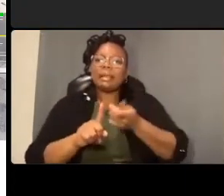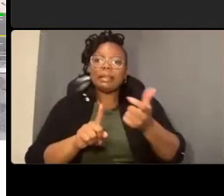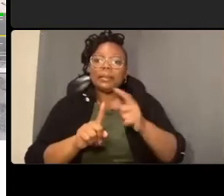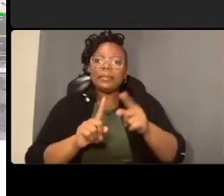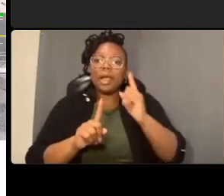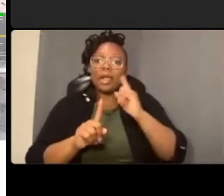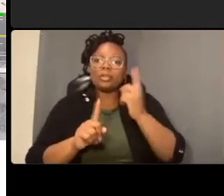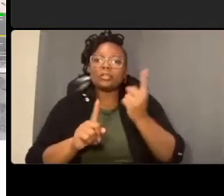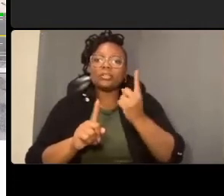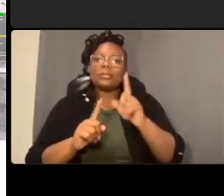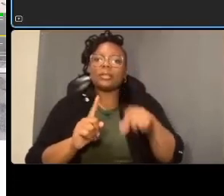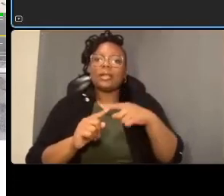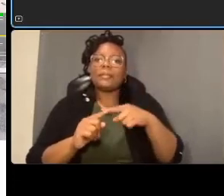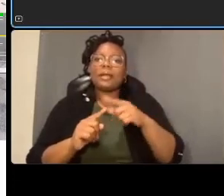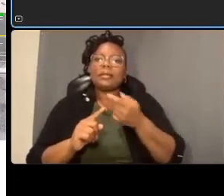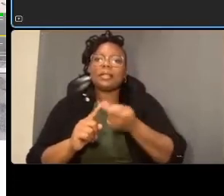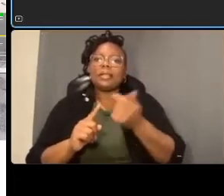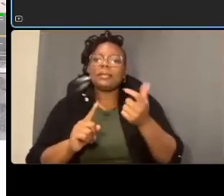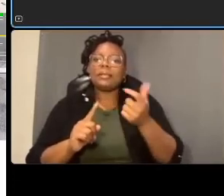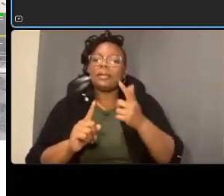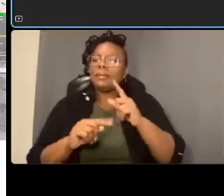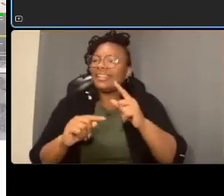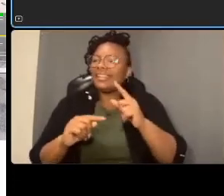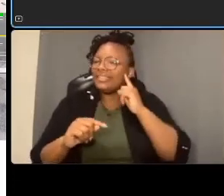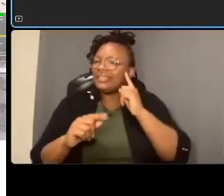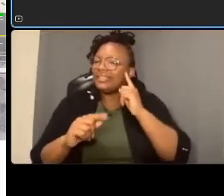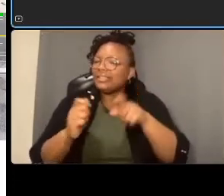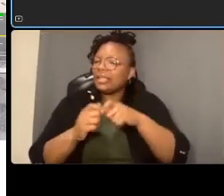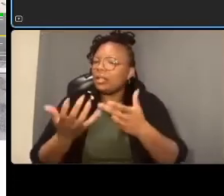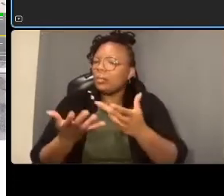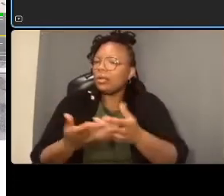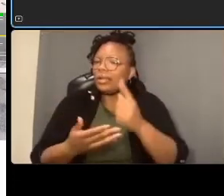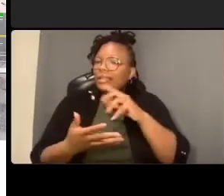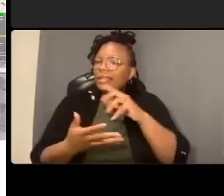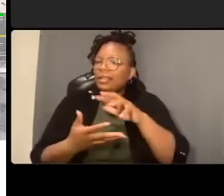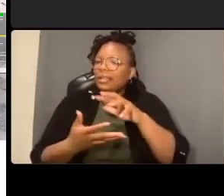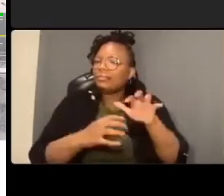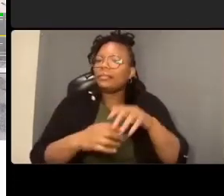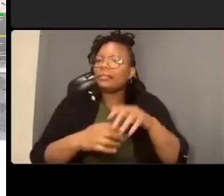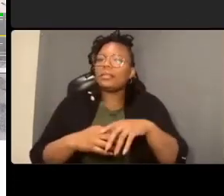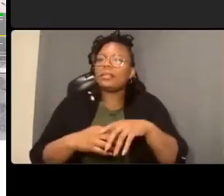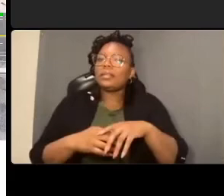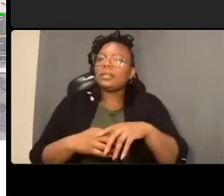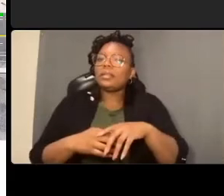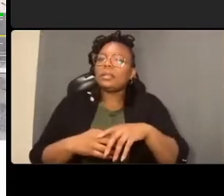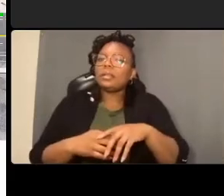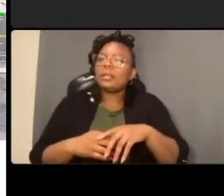streeters uh is what they refer to along the west side south of nebraska be eliminated